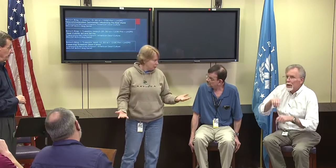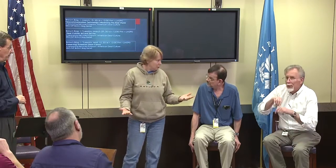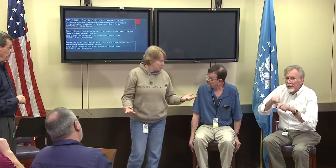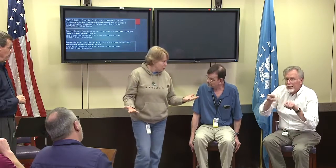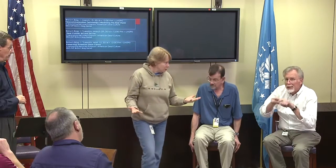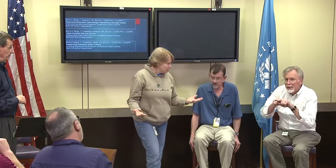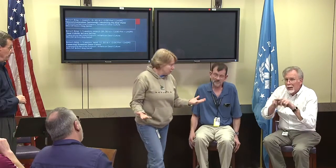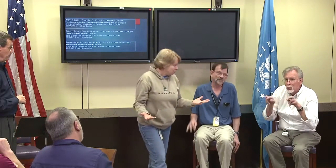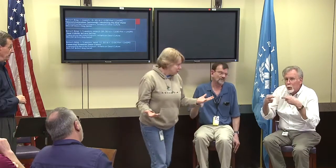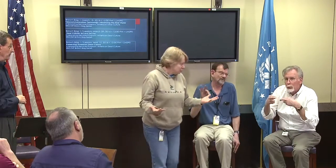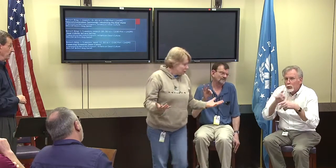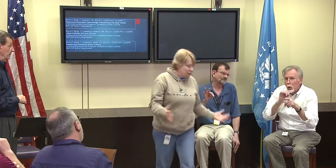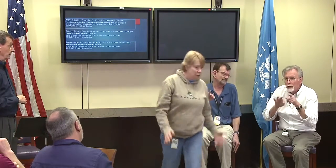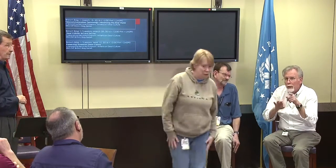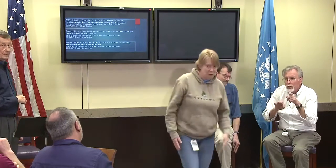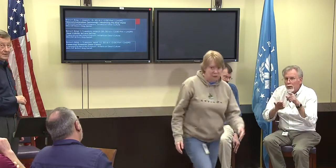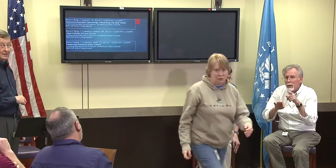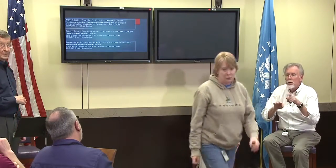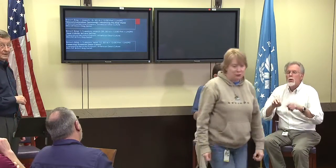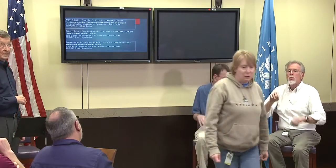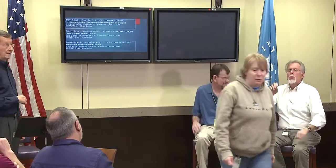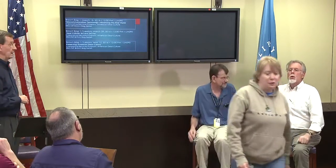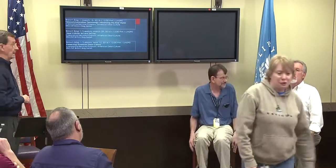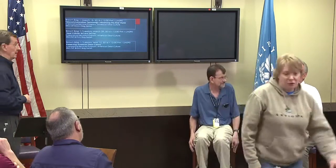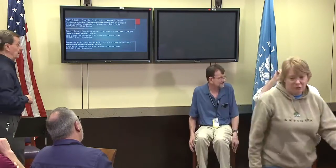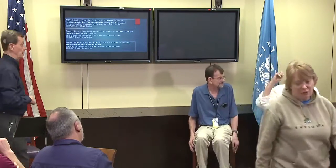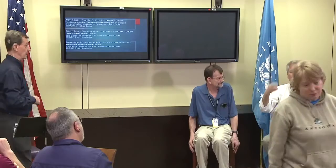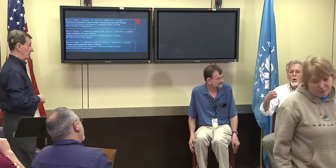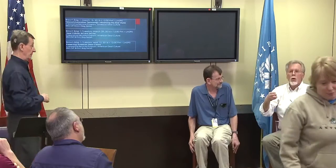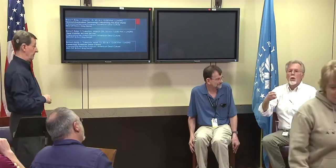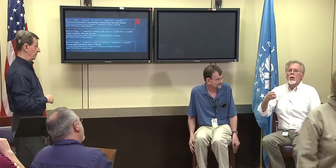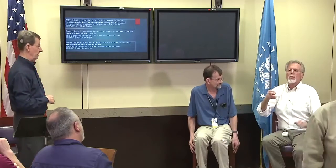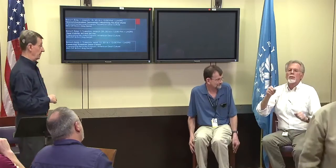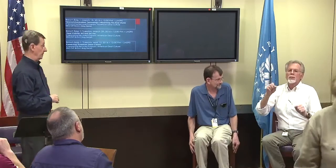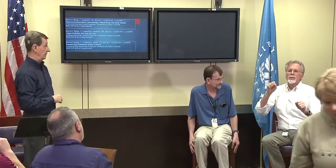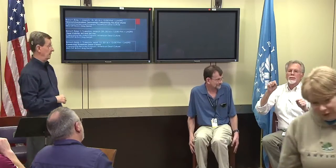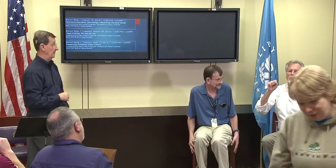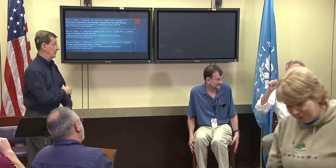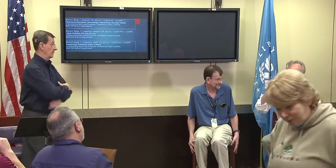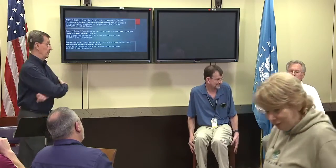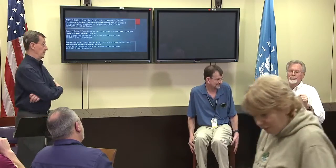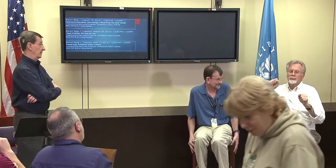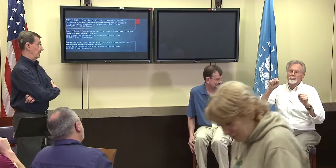to do that and if you're in the same room, you mean?